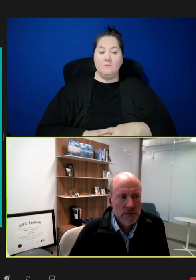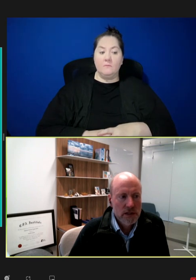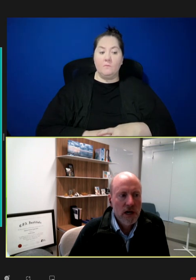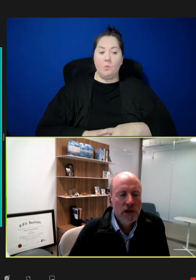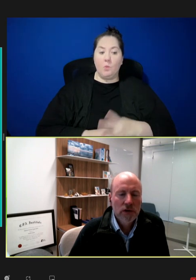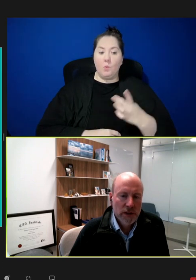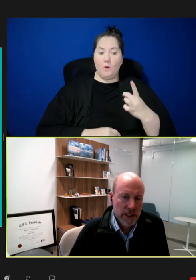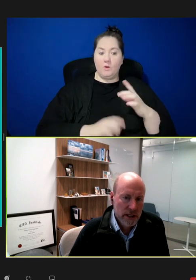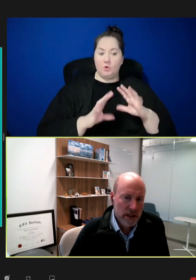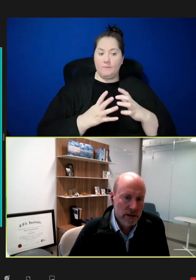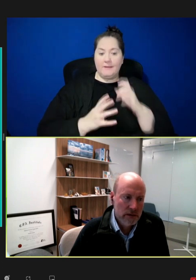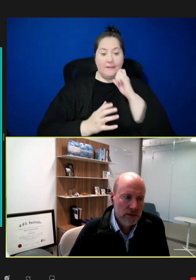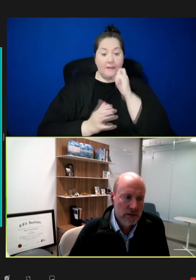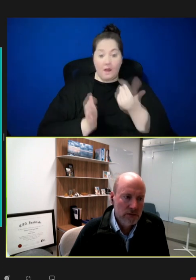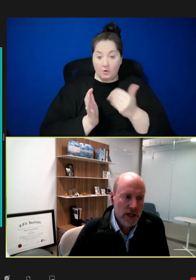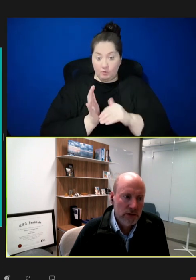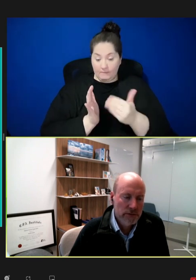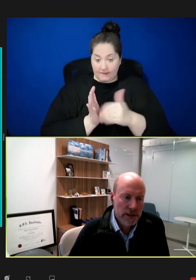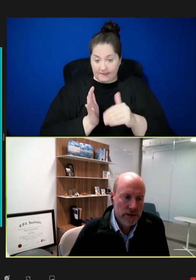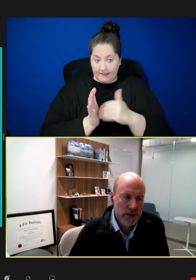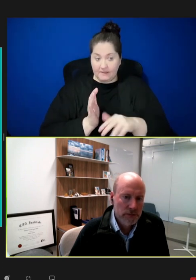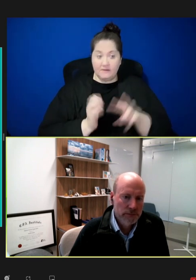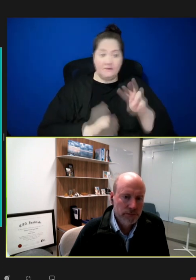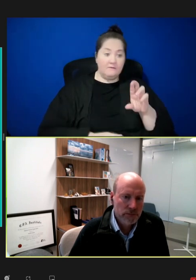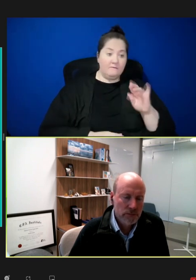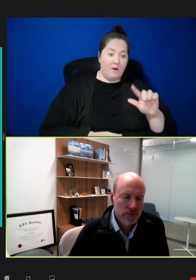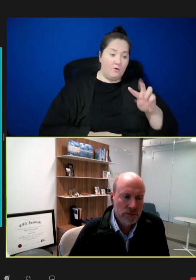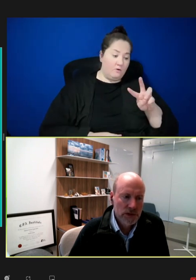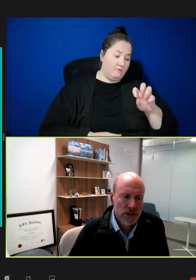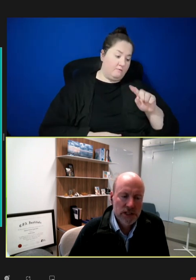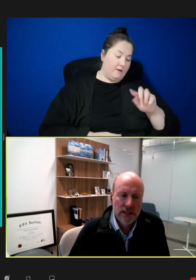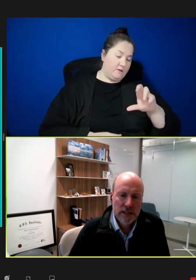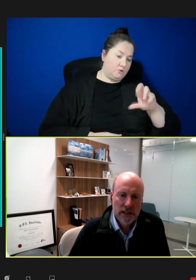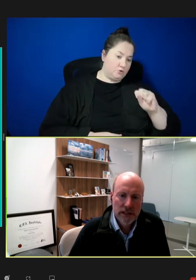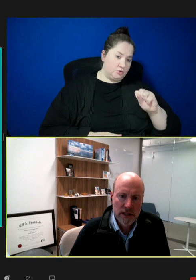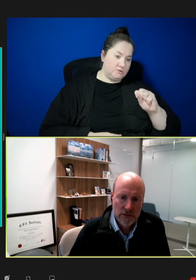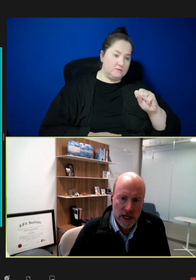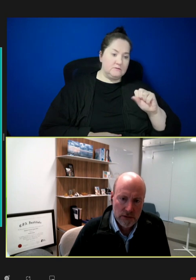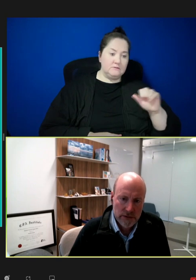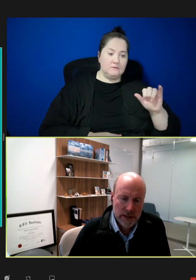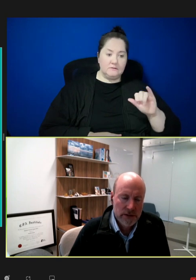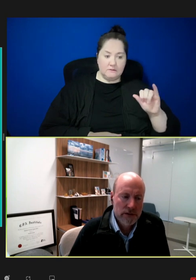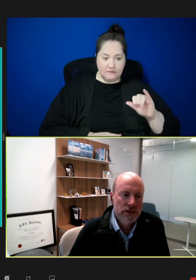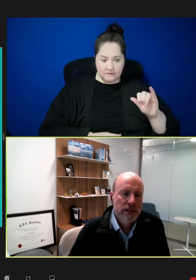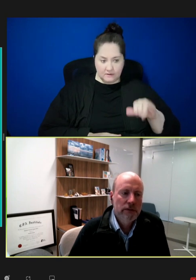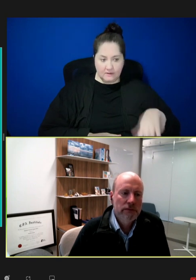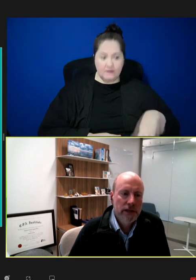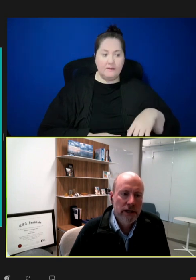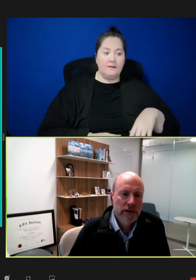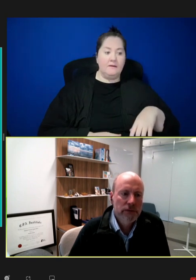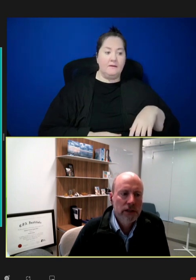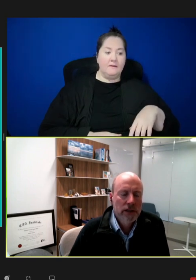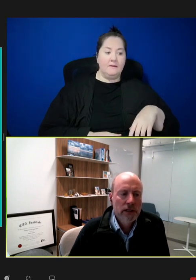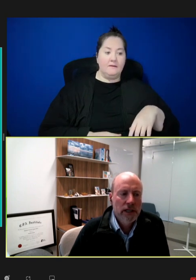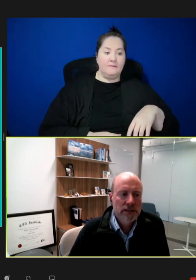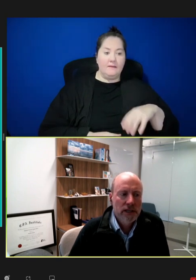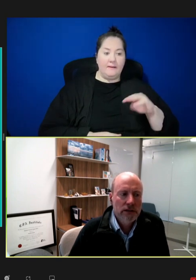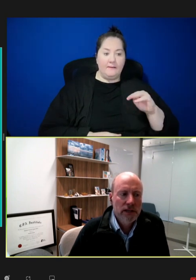the non-replicating viral vectors, such as the adenoviral vectors, MVA, et cetera, that